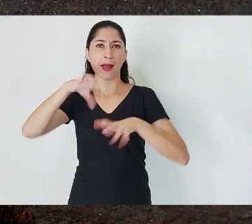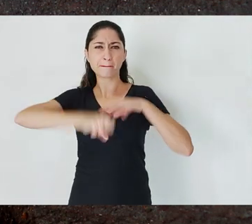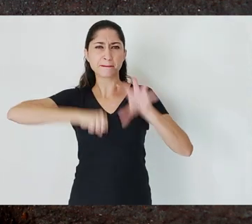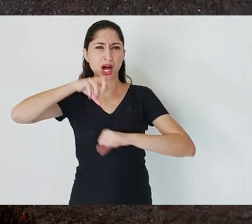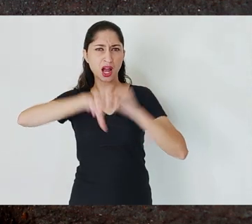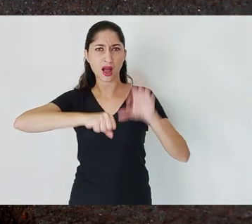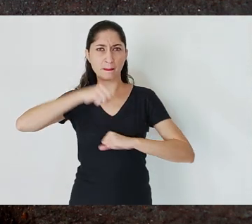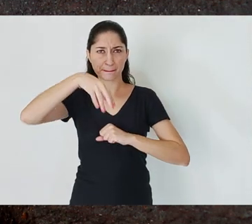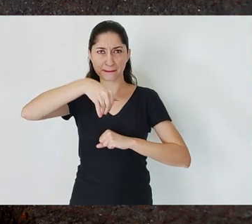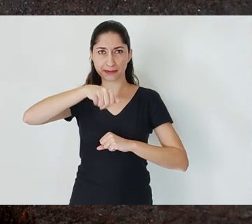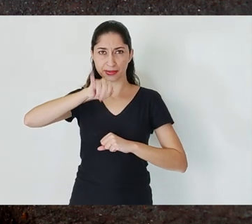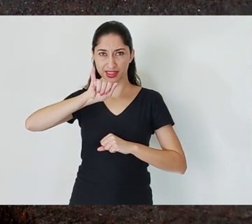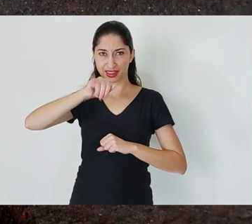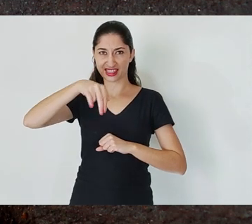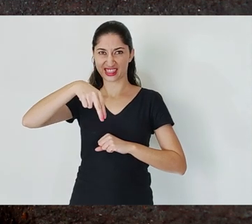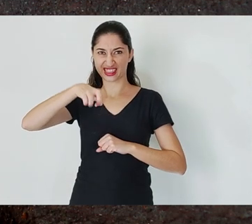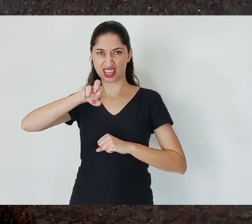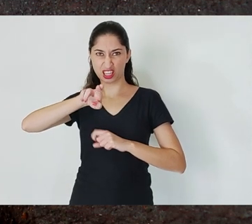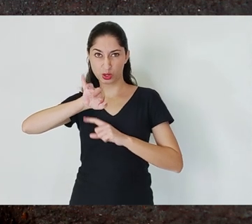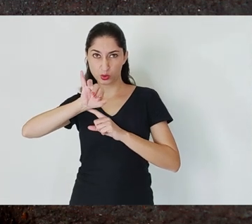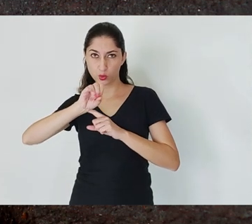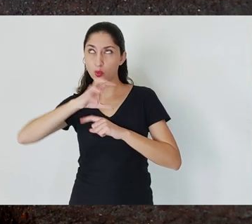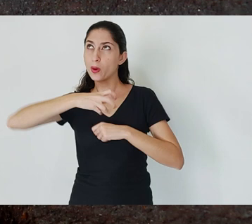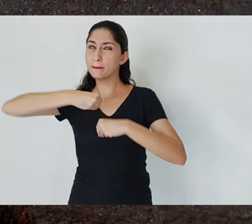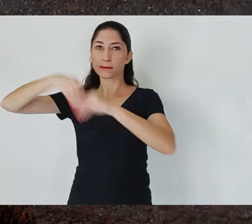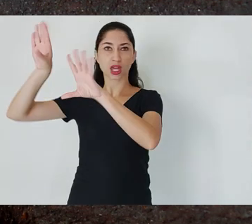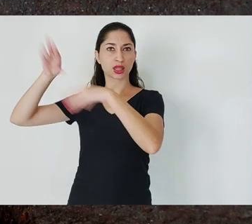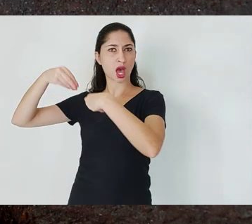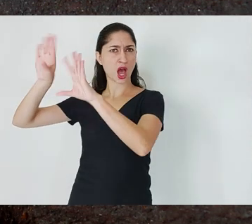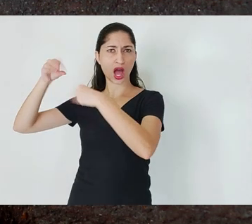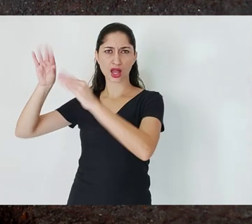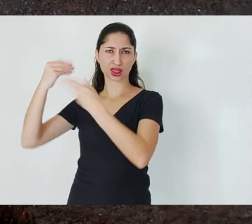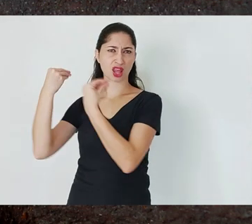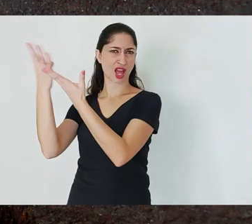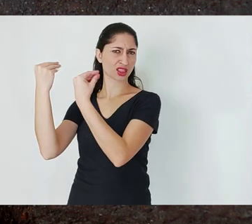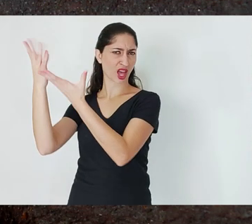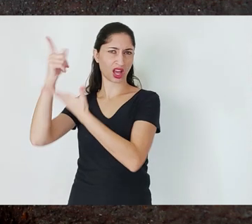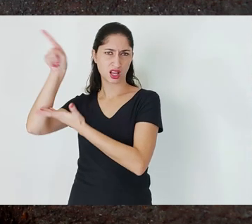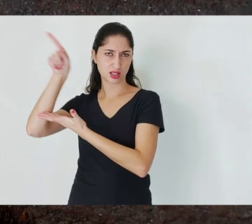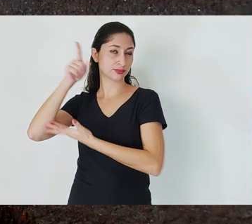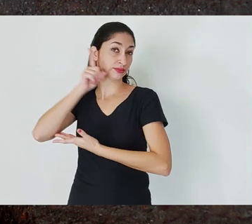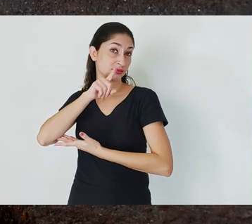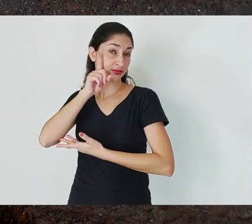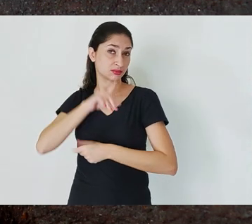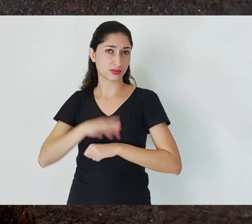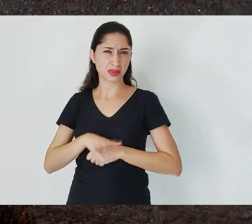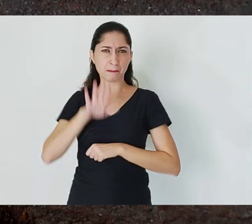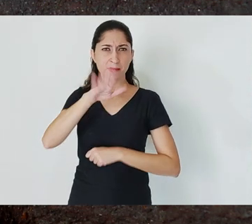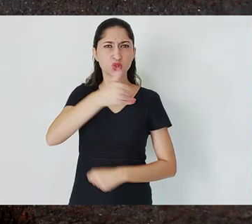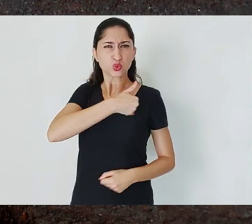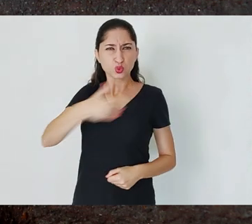the Itabira Iron case, because the idea of Arthur Bernardes, who was a nationalist, was